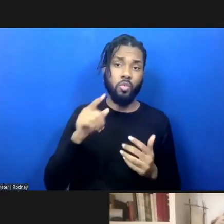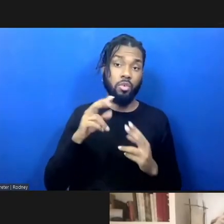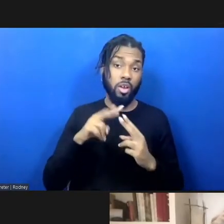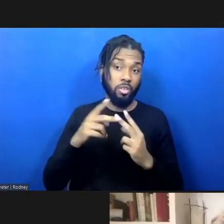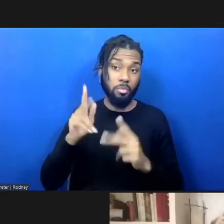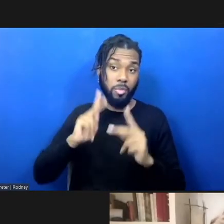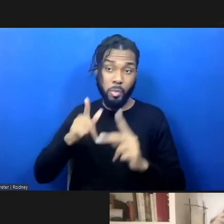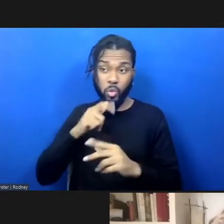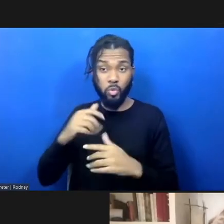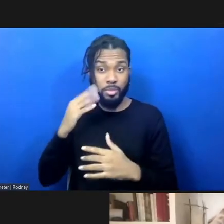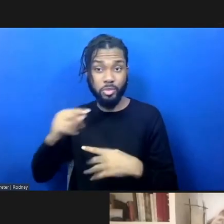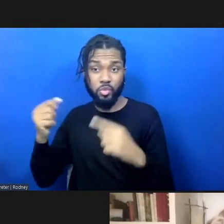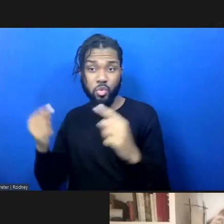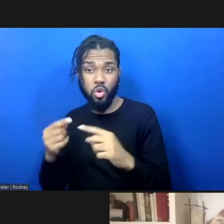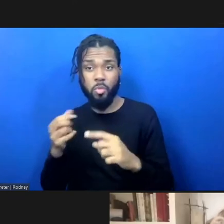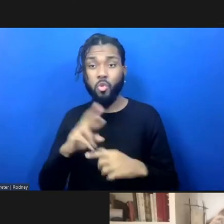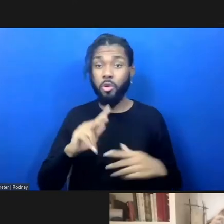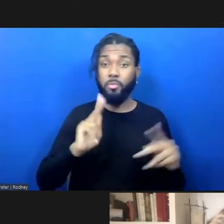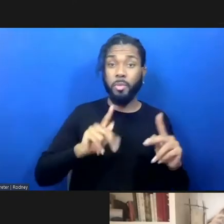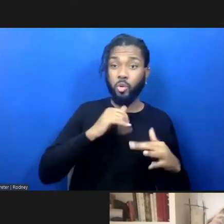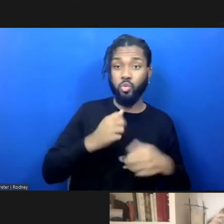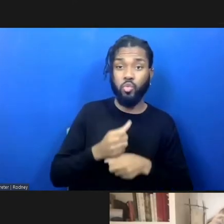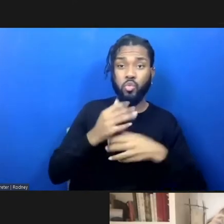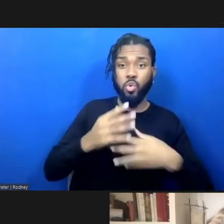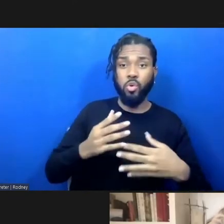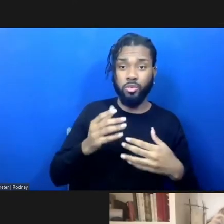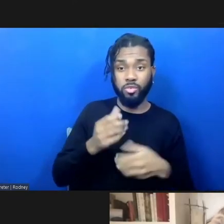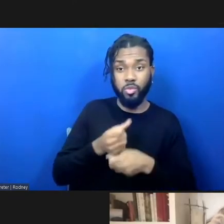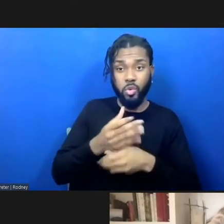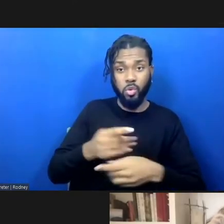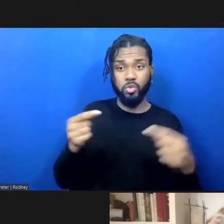harmed or the ones who are doing the harming, and rather providing